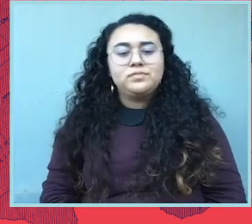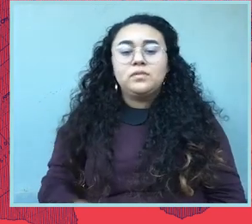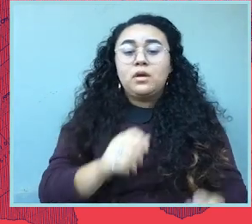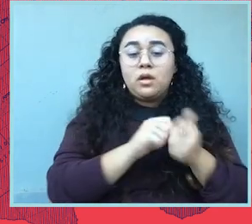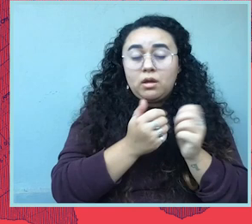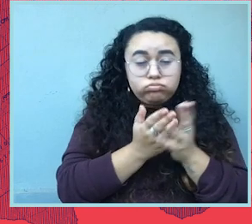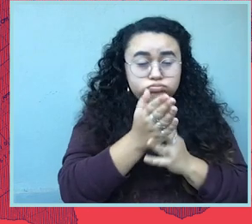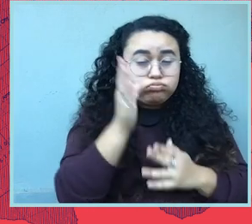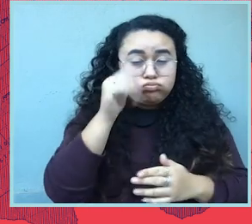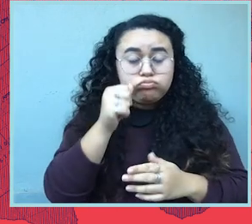What makes me resilient?